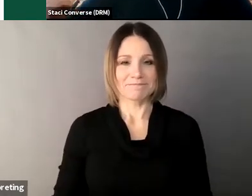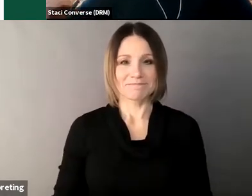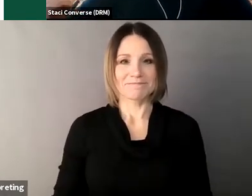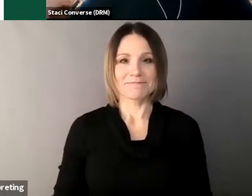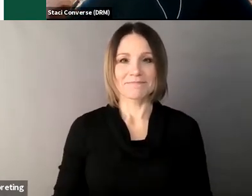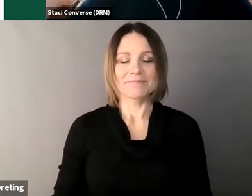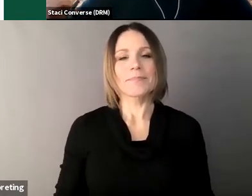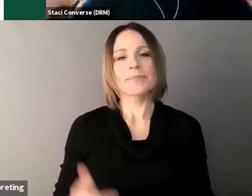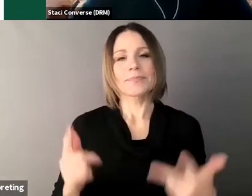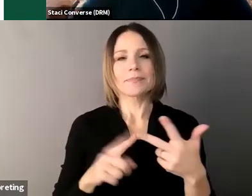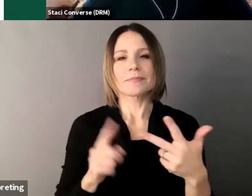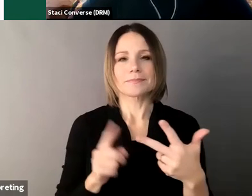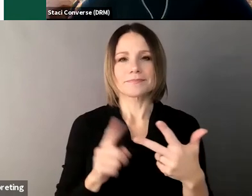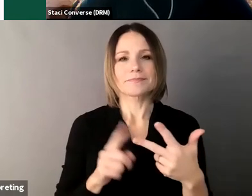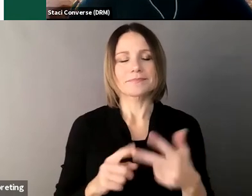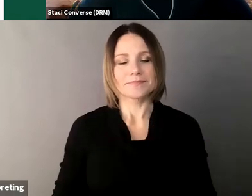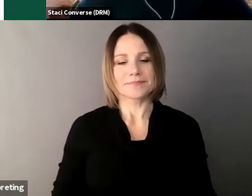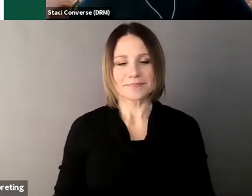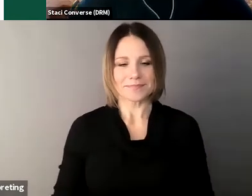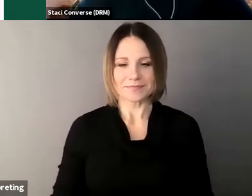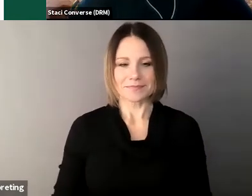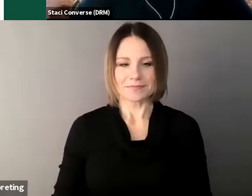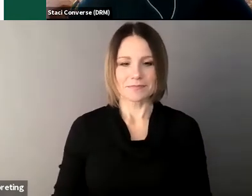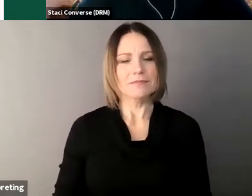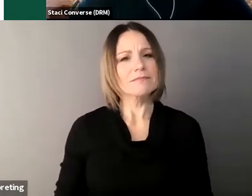what kind of help did they give you